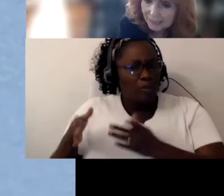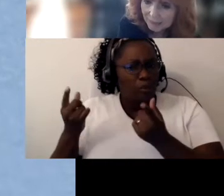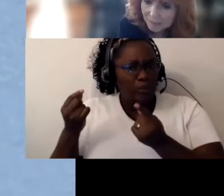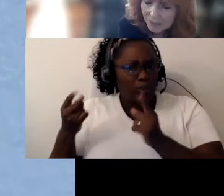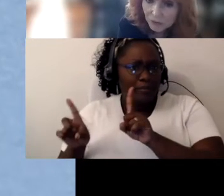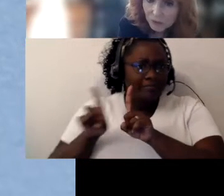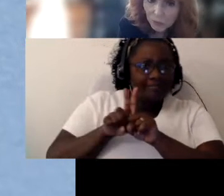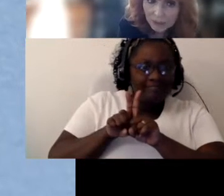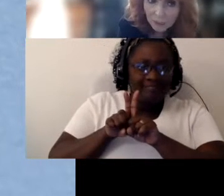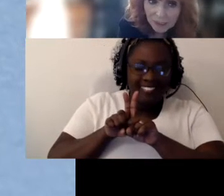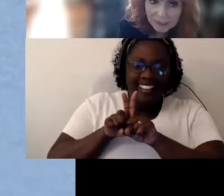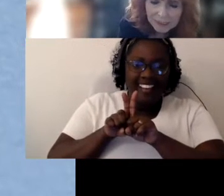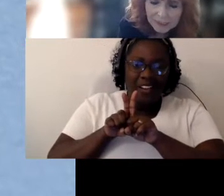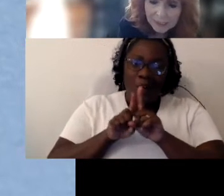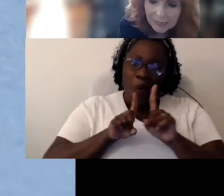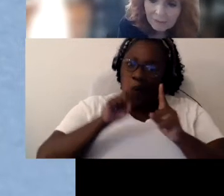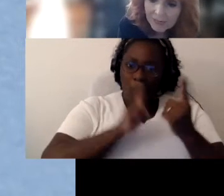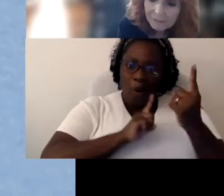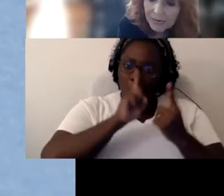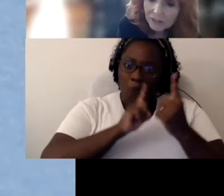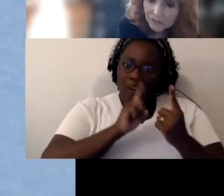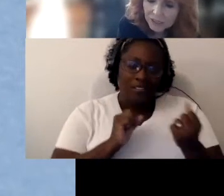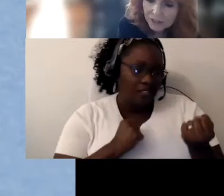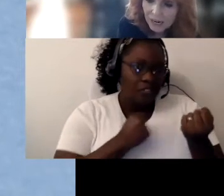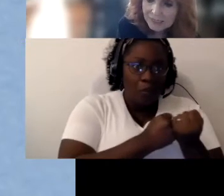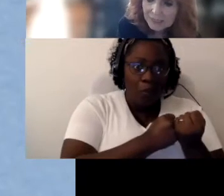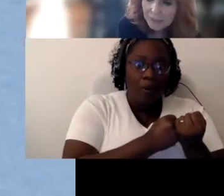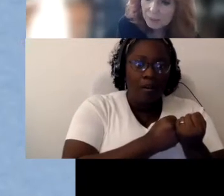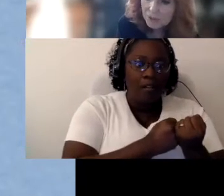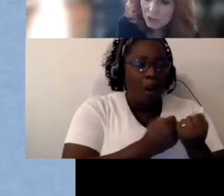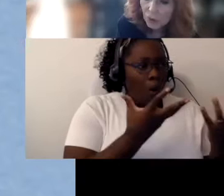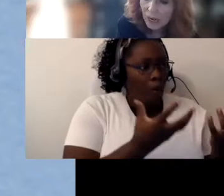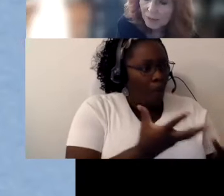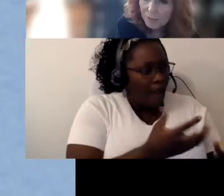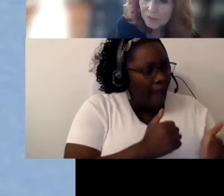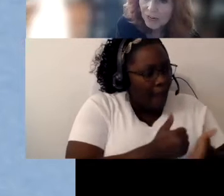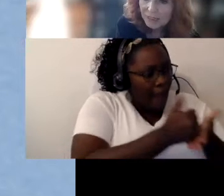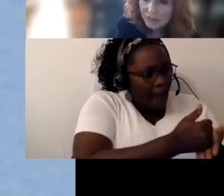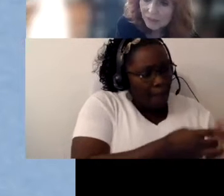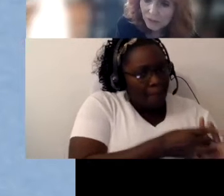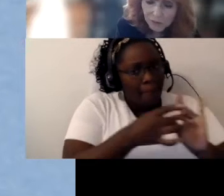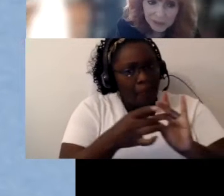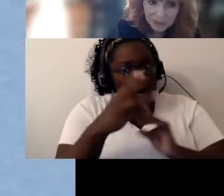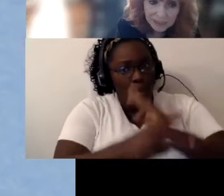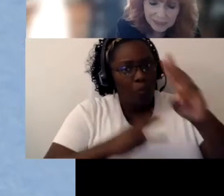them. So it's one-to-one and then that intervener has to be able to know how to provide those other three things.